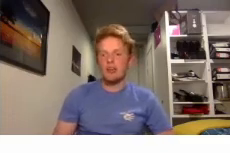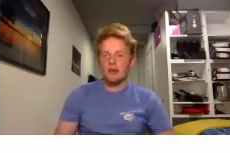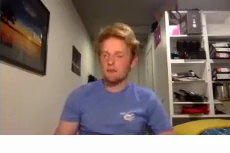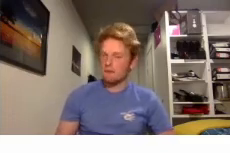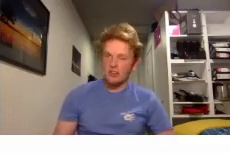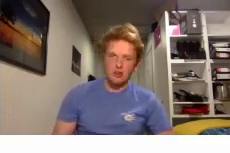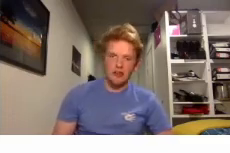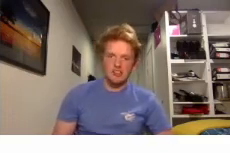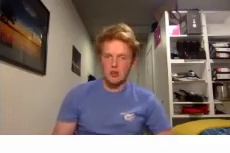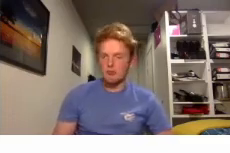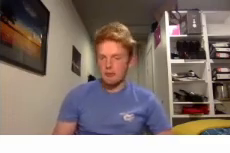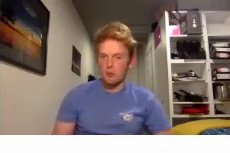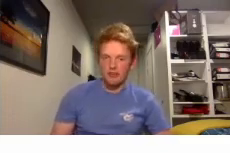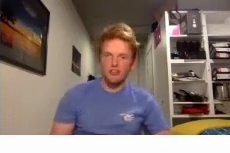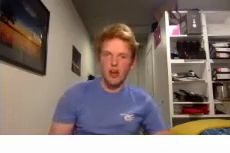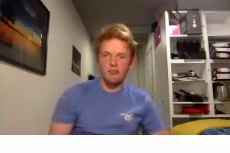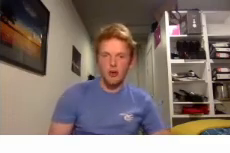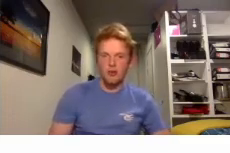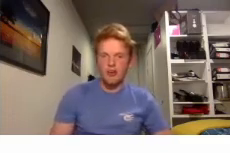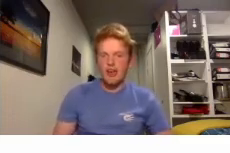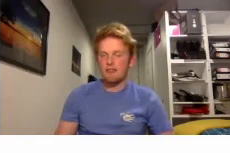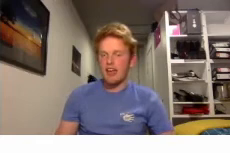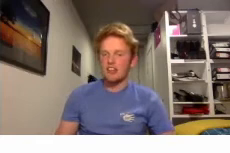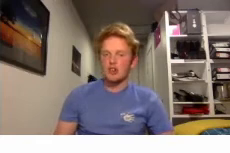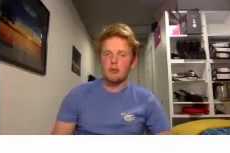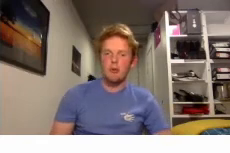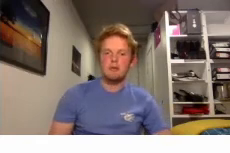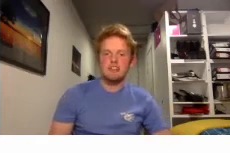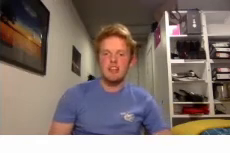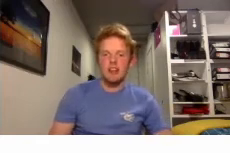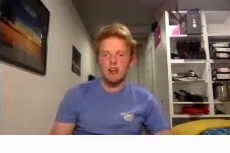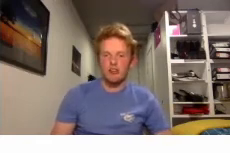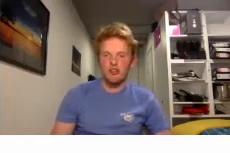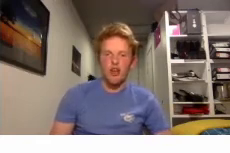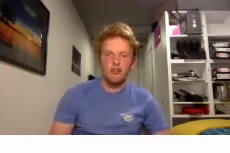that you know may suit people better time so if that is you before you send it out a survey or